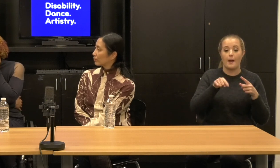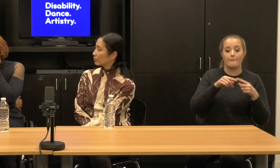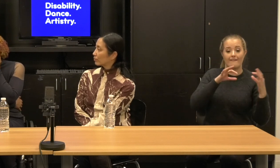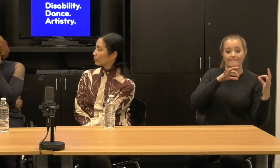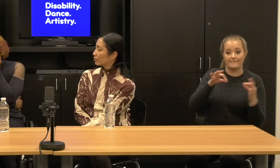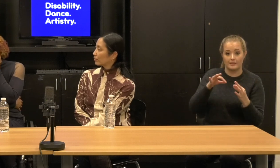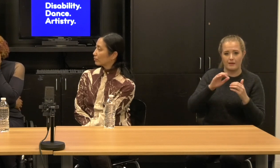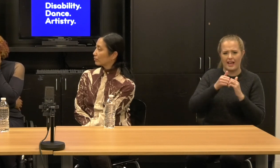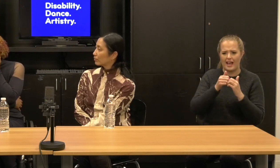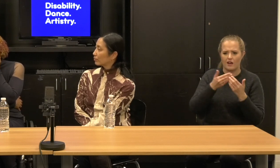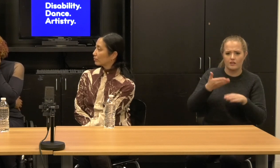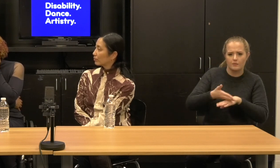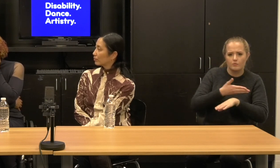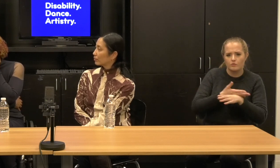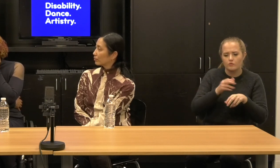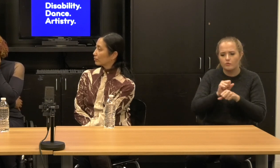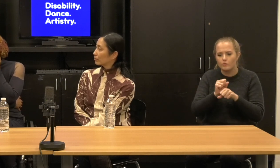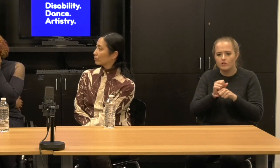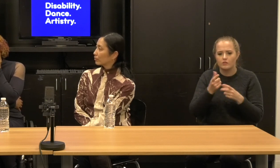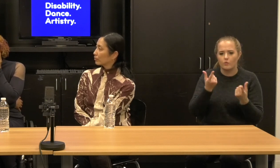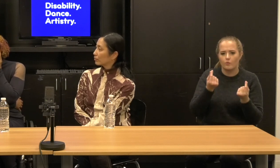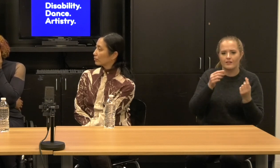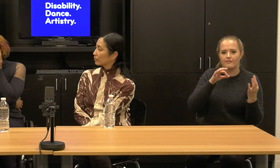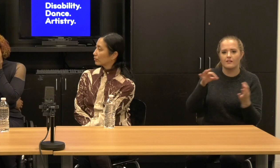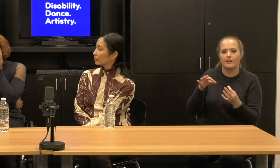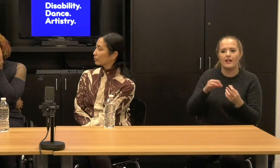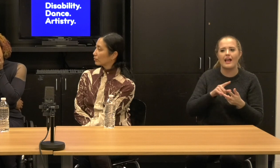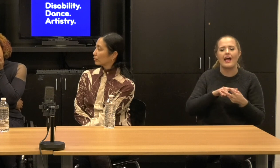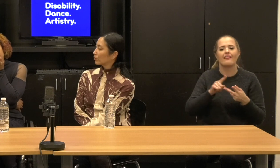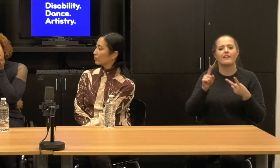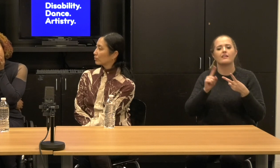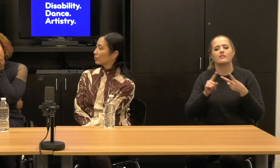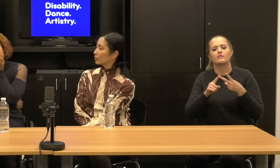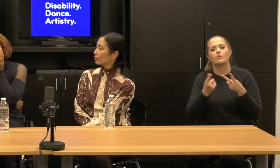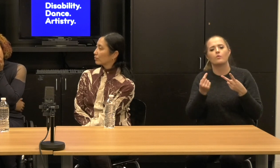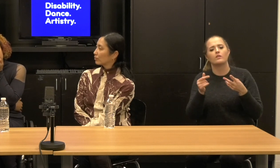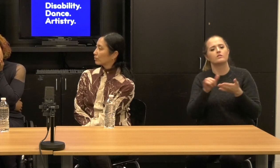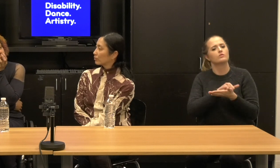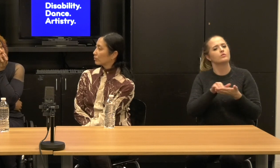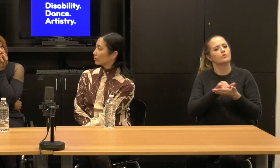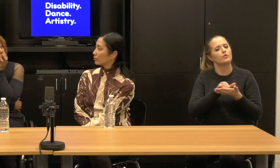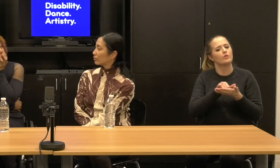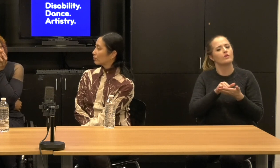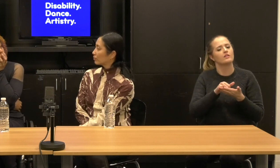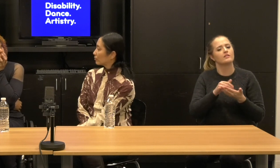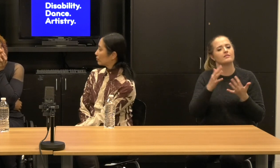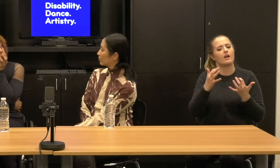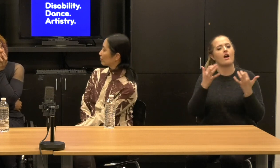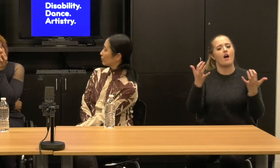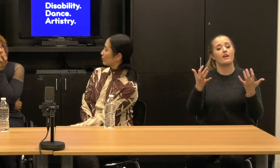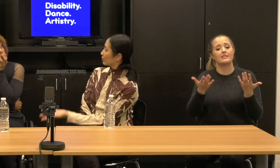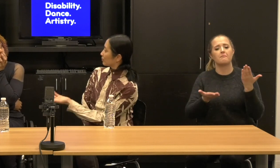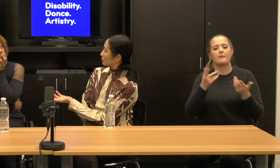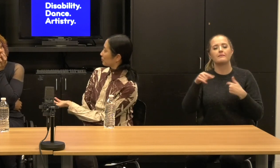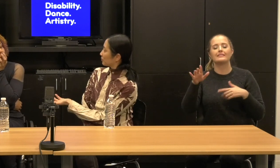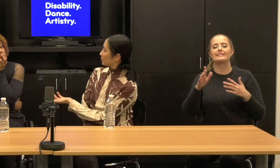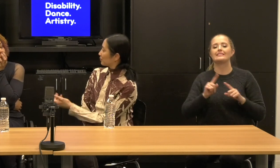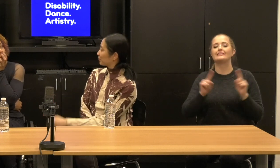there's New York audience sensibility that might not may not be the same around the country.